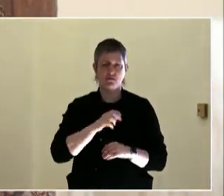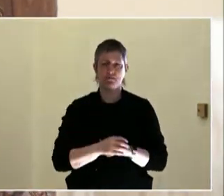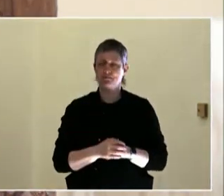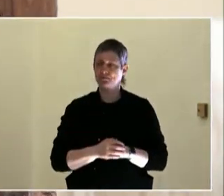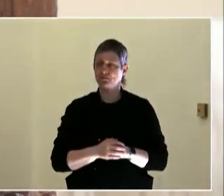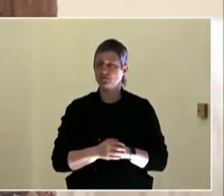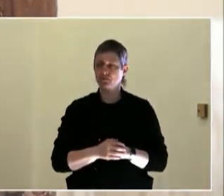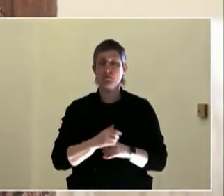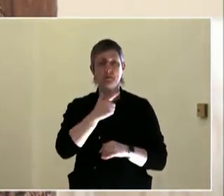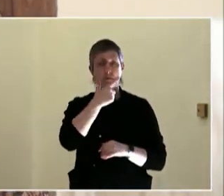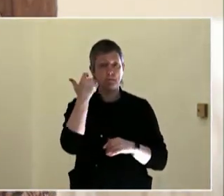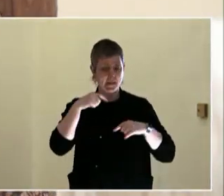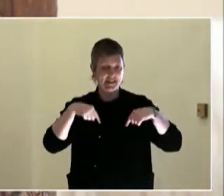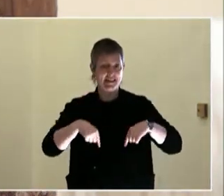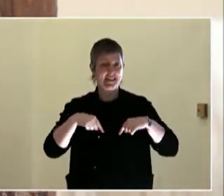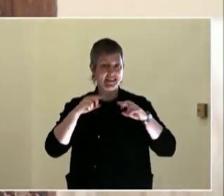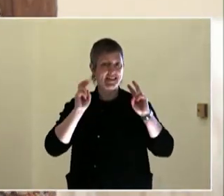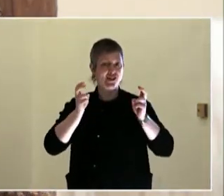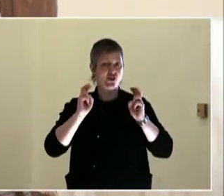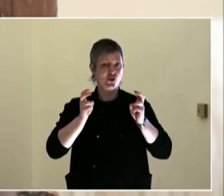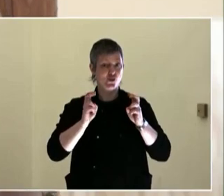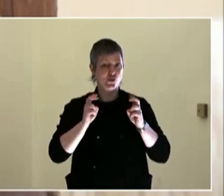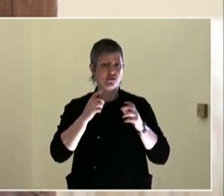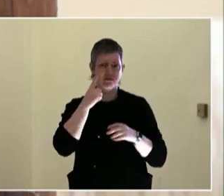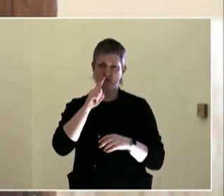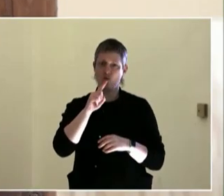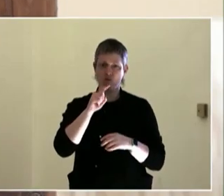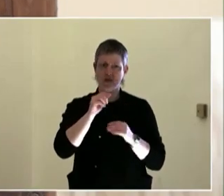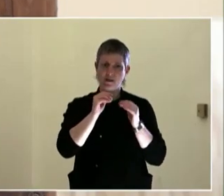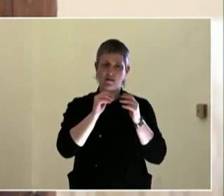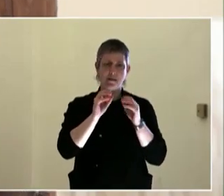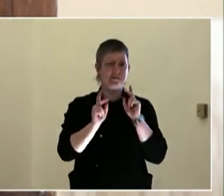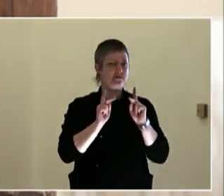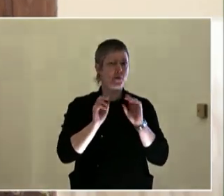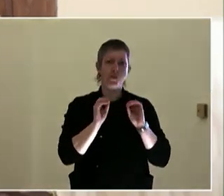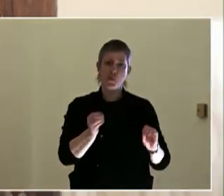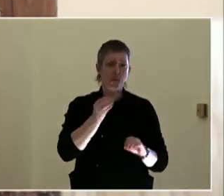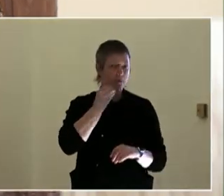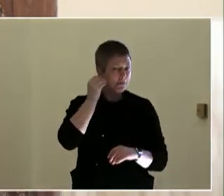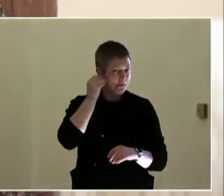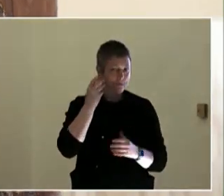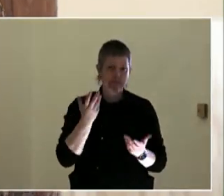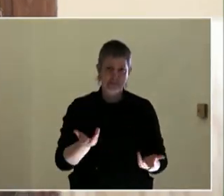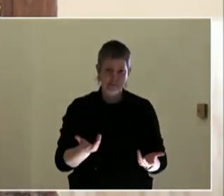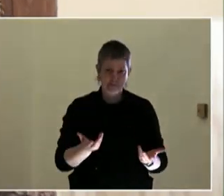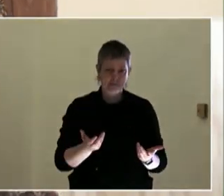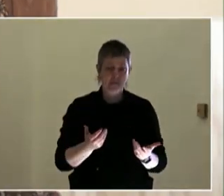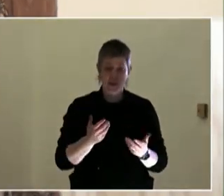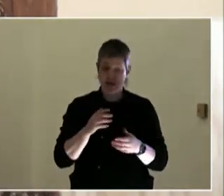understand them better. I really think that after this is all over with, I'm going to